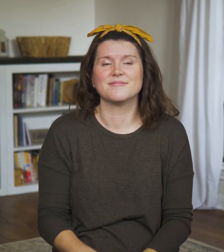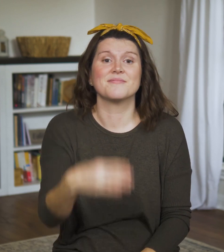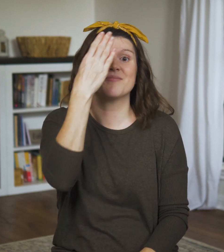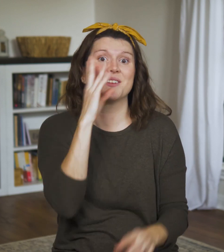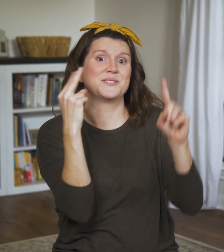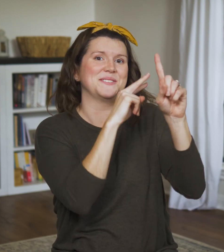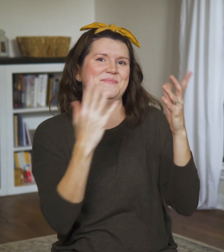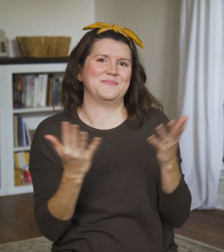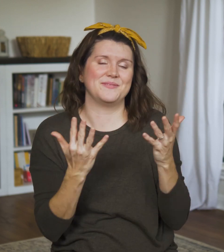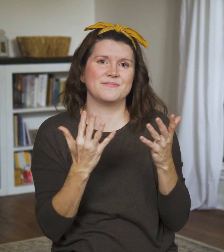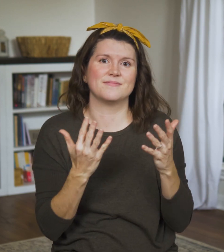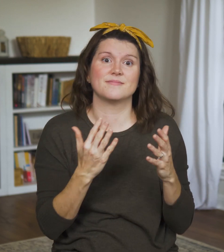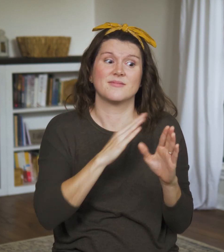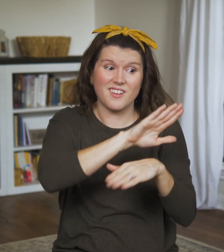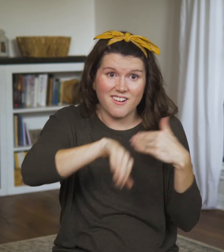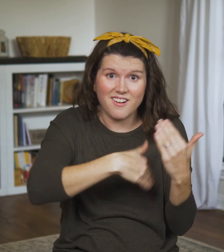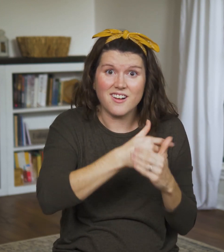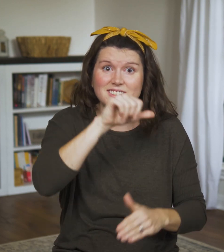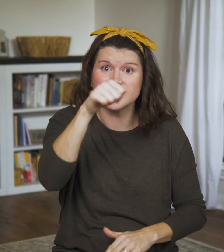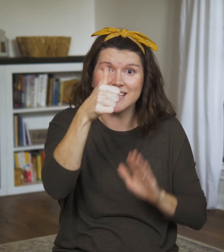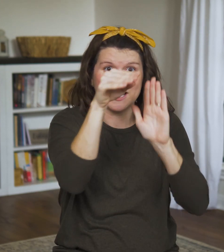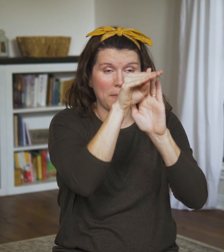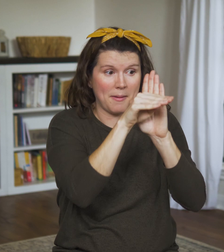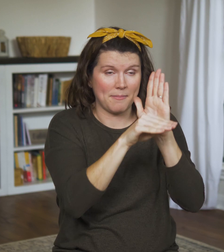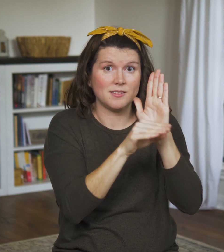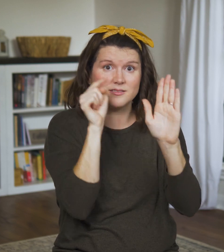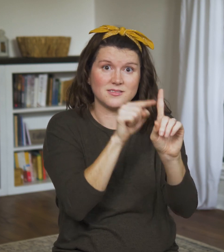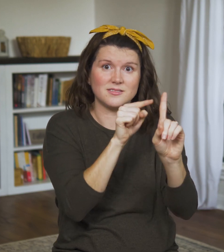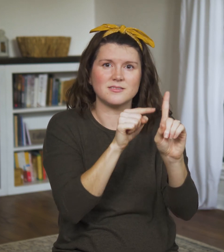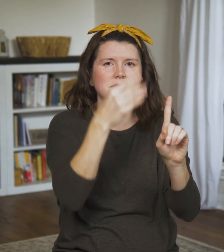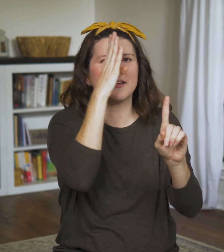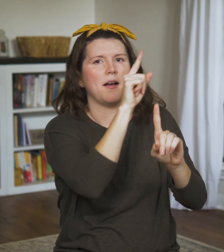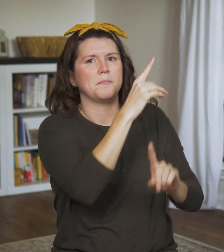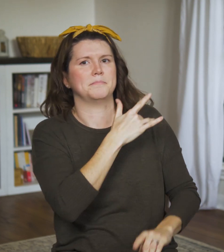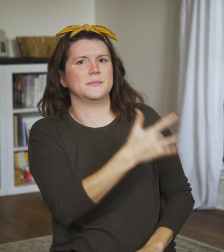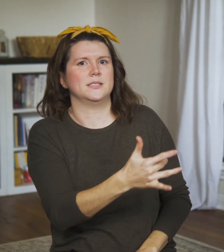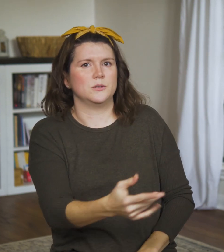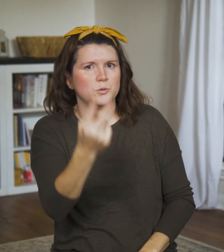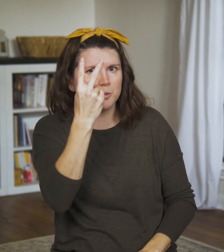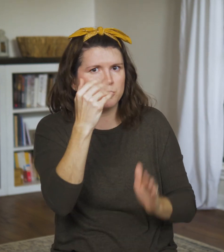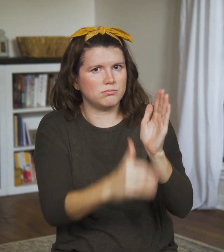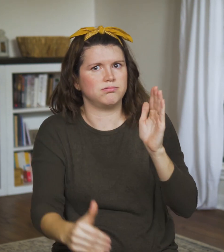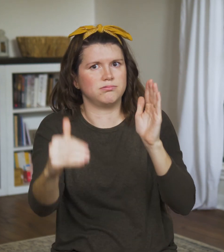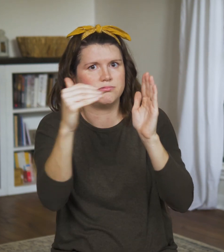but ultimately it was a protective measure for them,